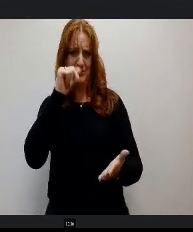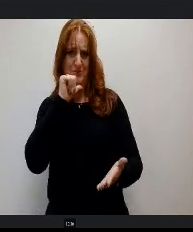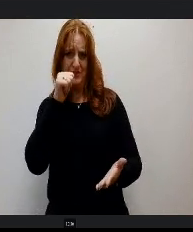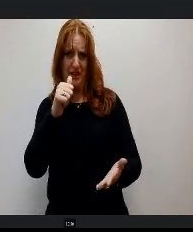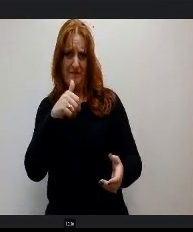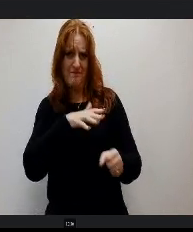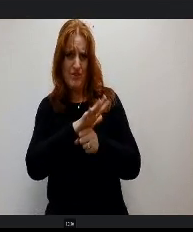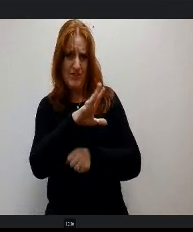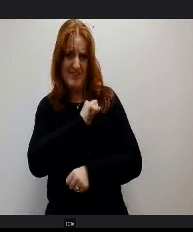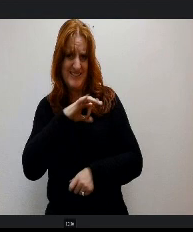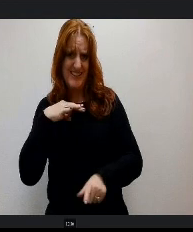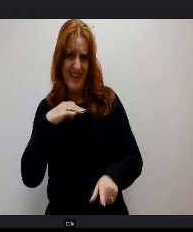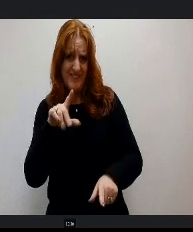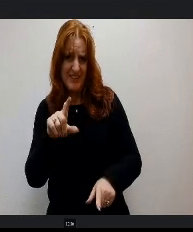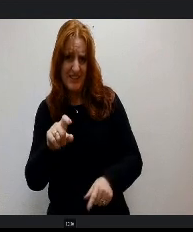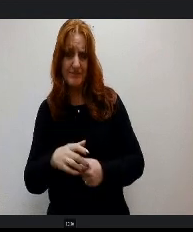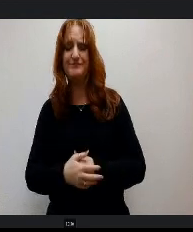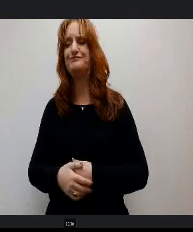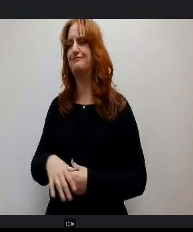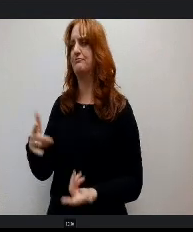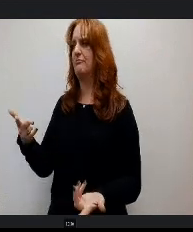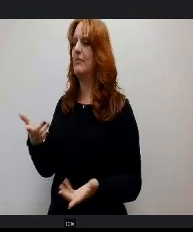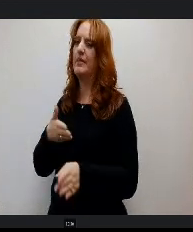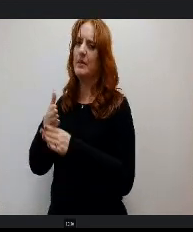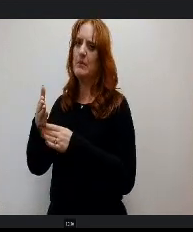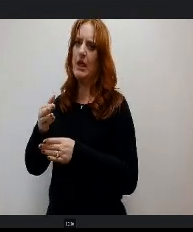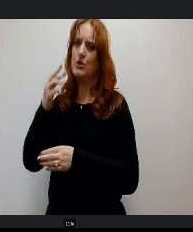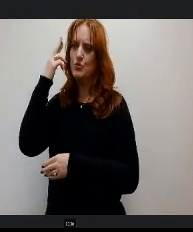The main reason is for teachers and paraprofessionals.